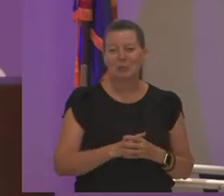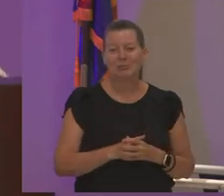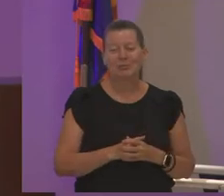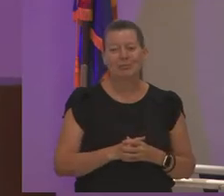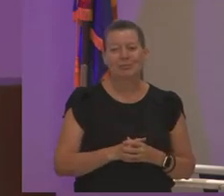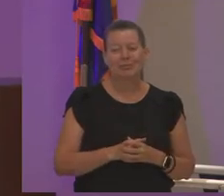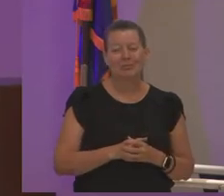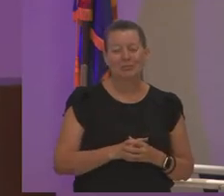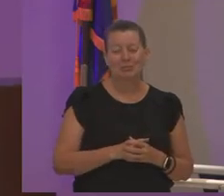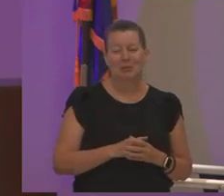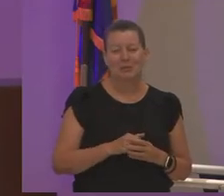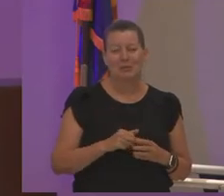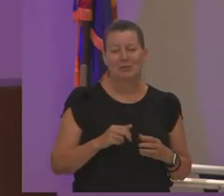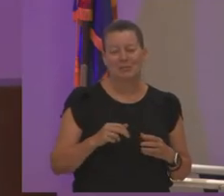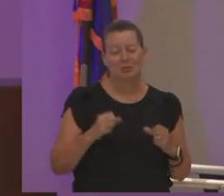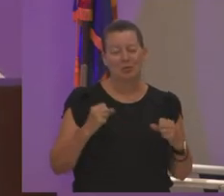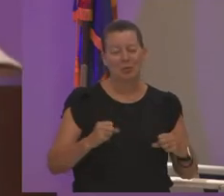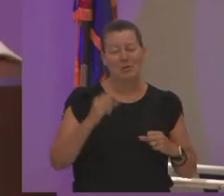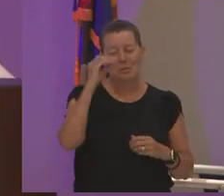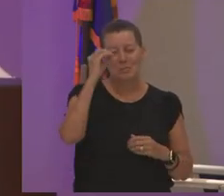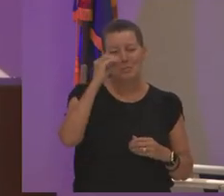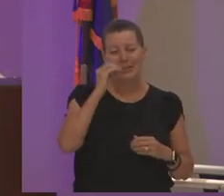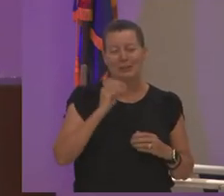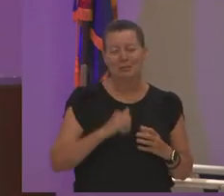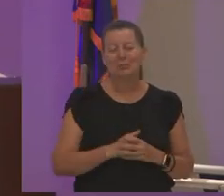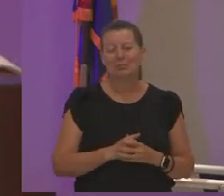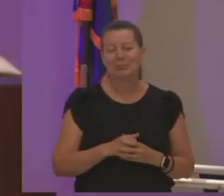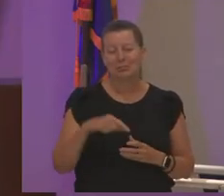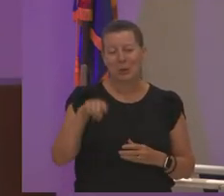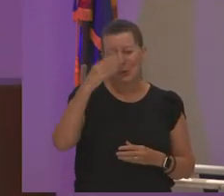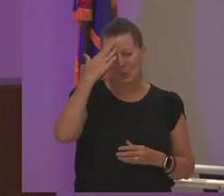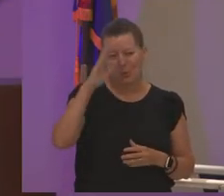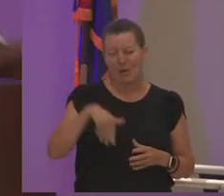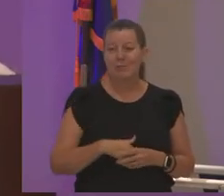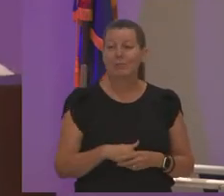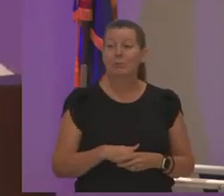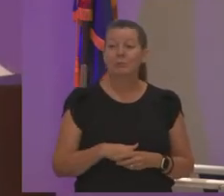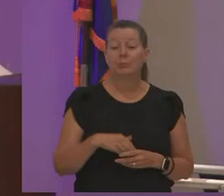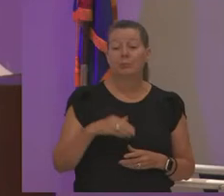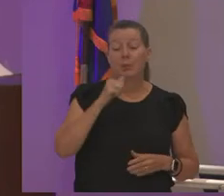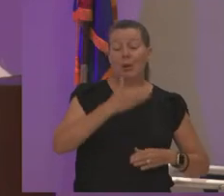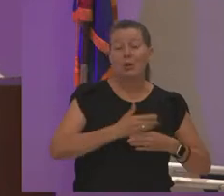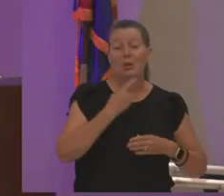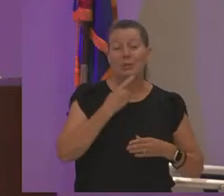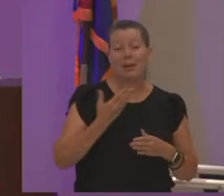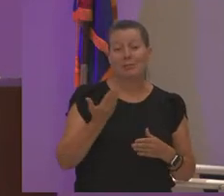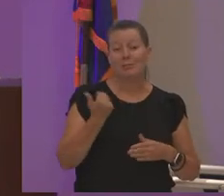opinionated you know this she actually said last night she had just gotten back from a trip